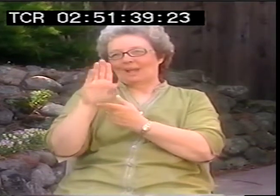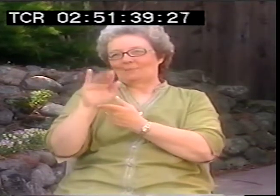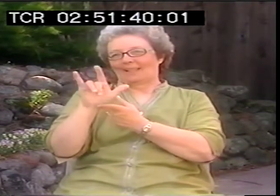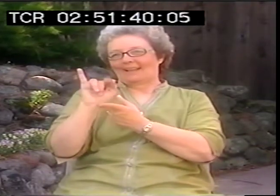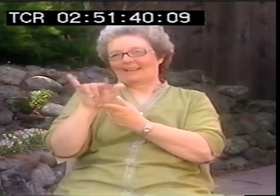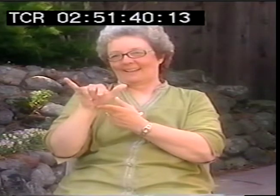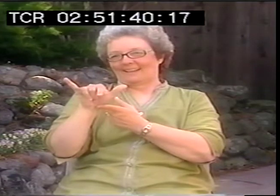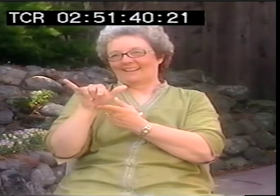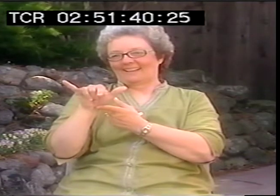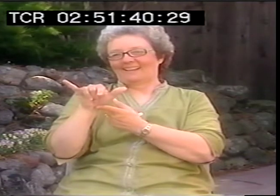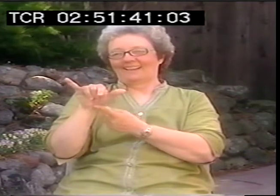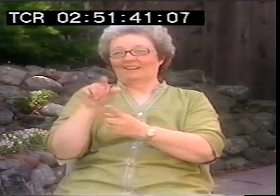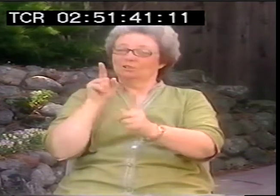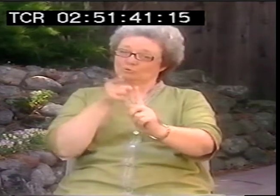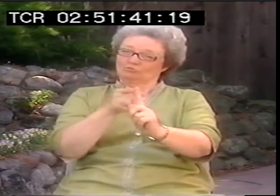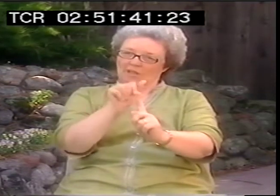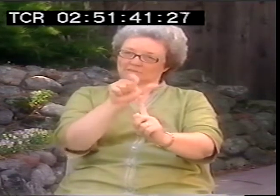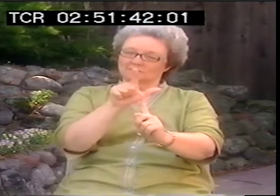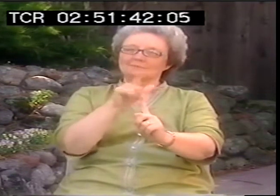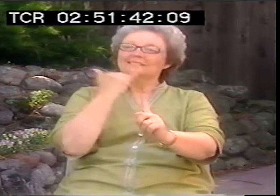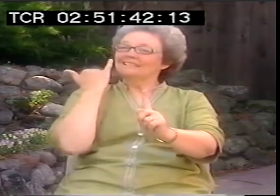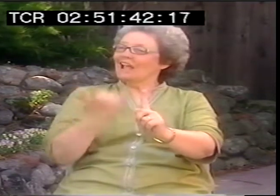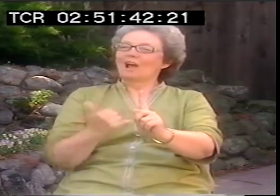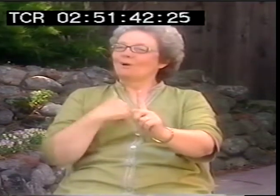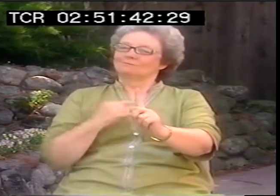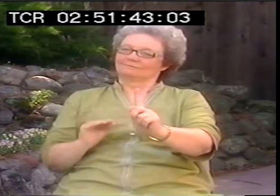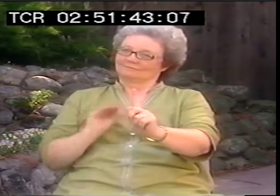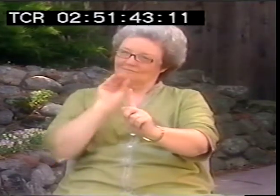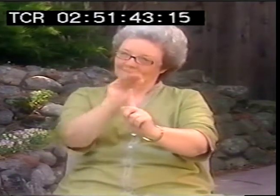as a user of ASL YOU are accountable, so what are